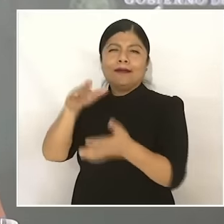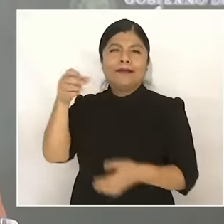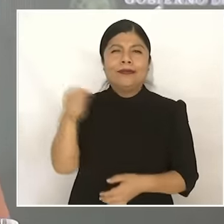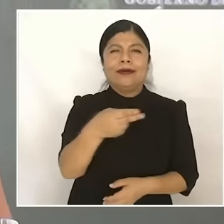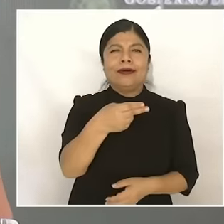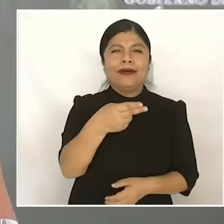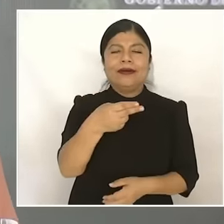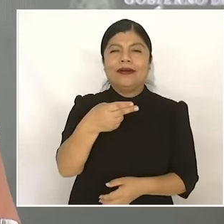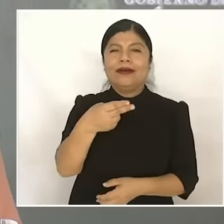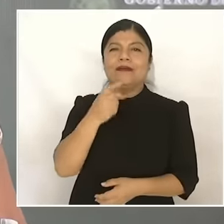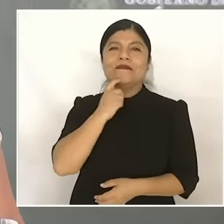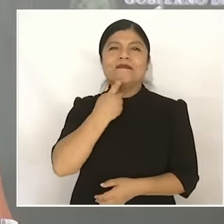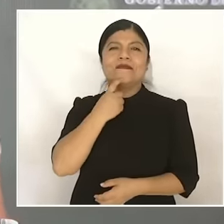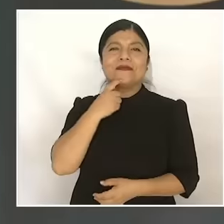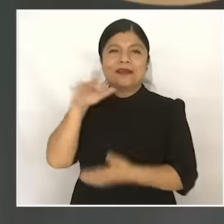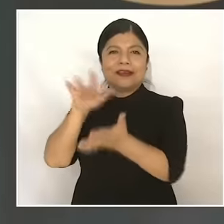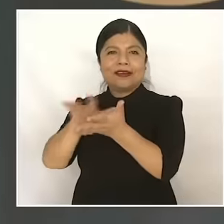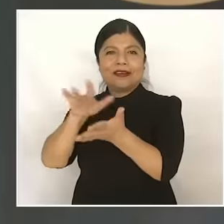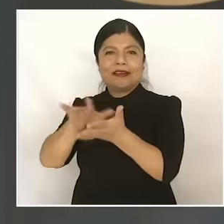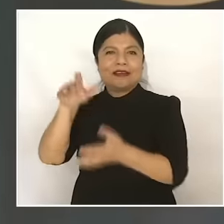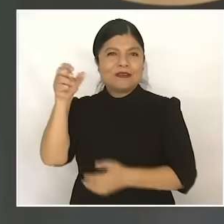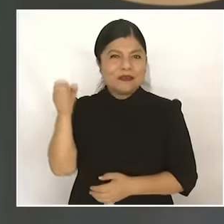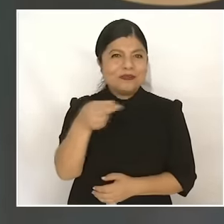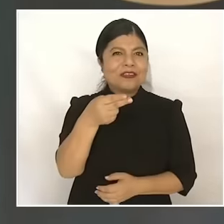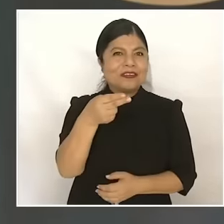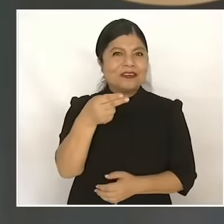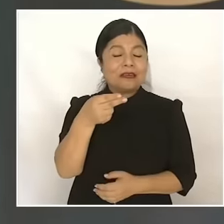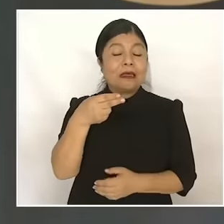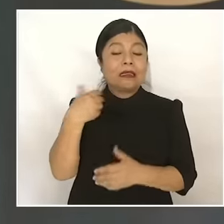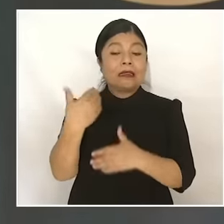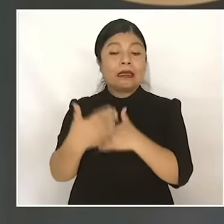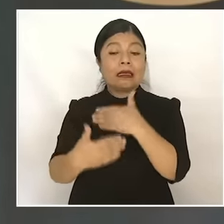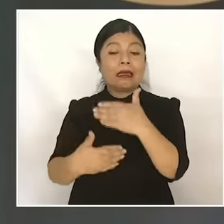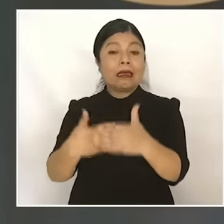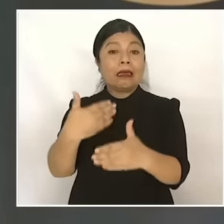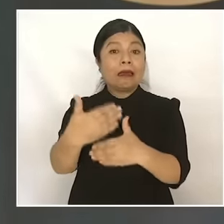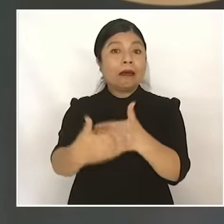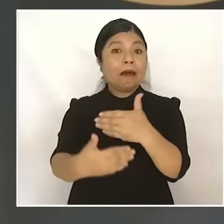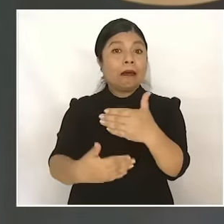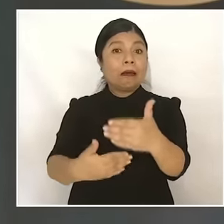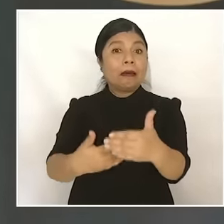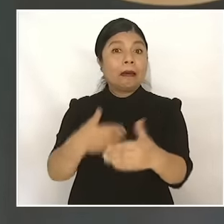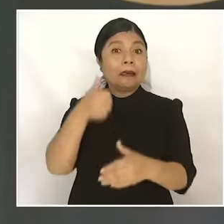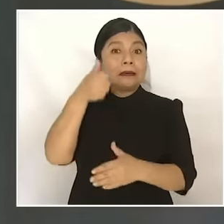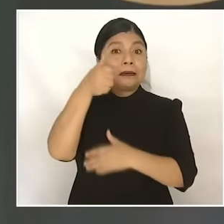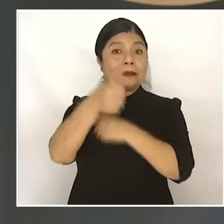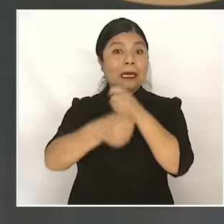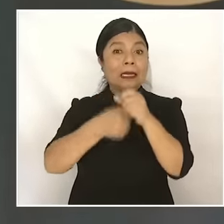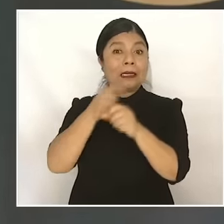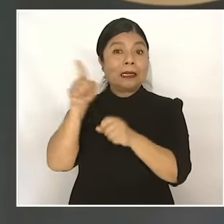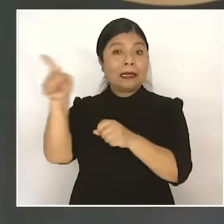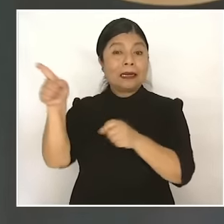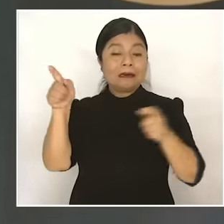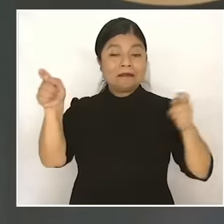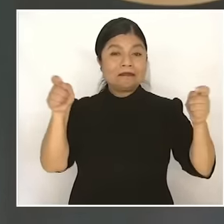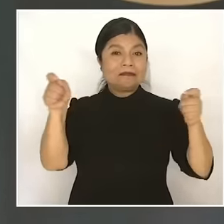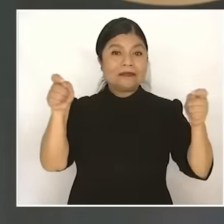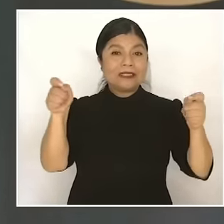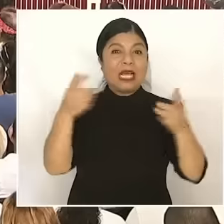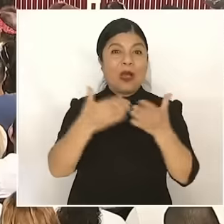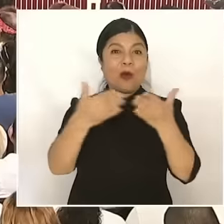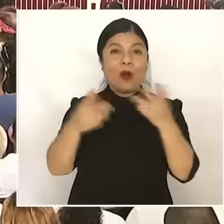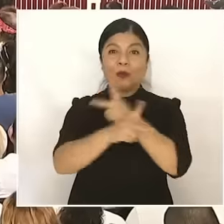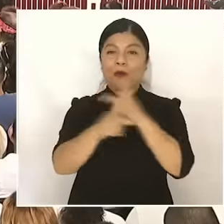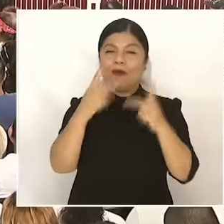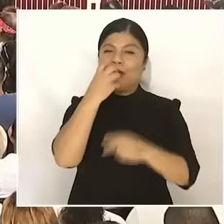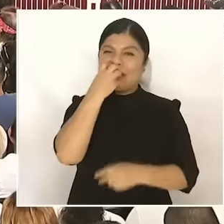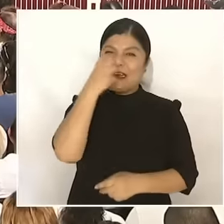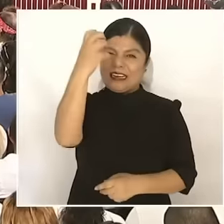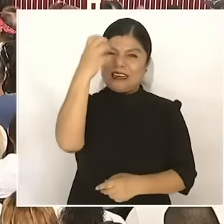end of his six-year term, people shouted even louder It's an honor to be with Obrador is